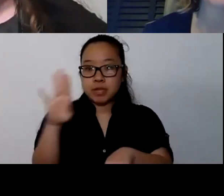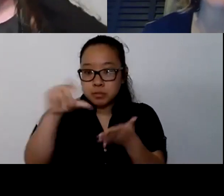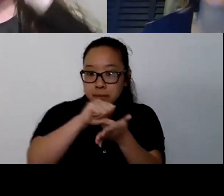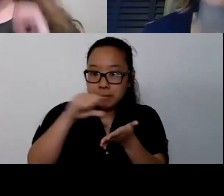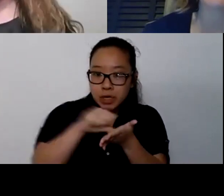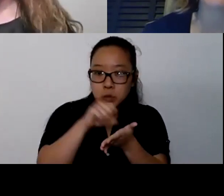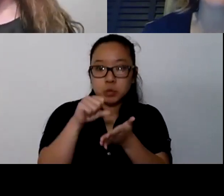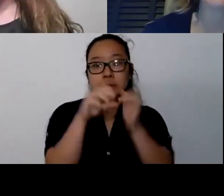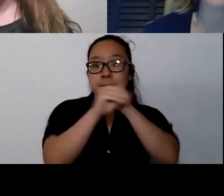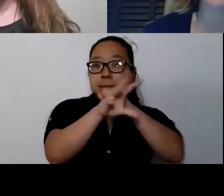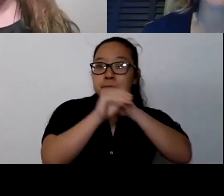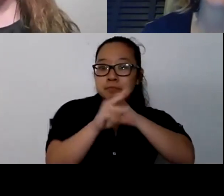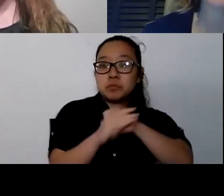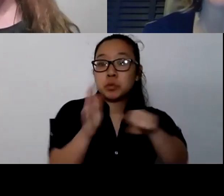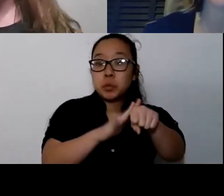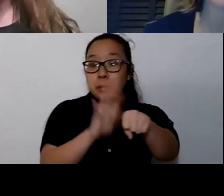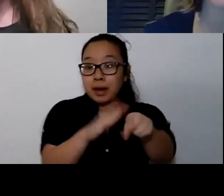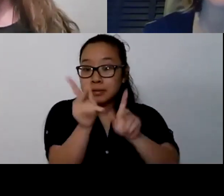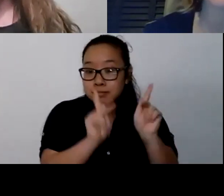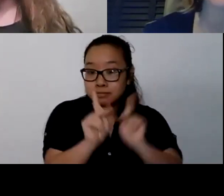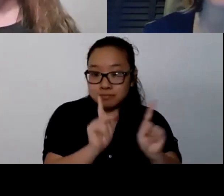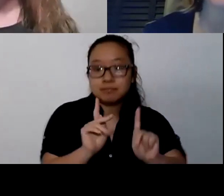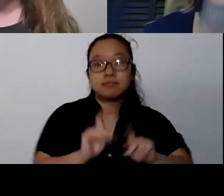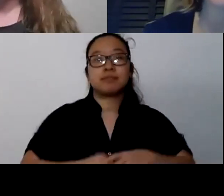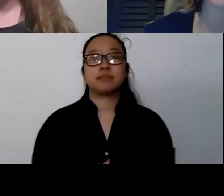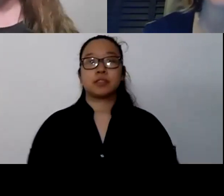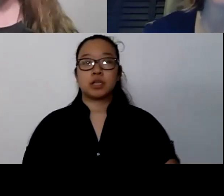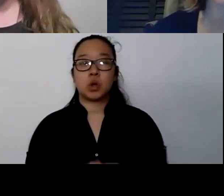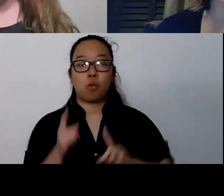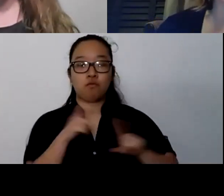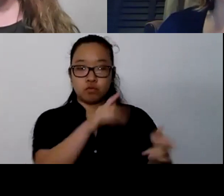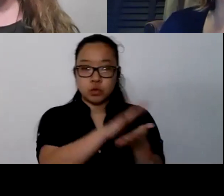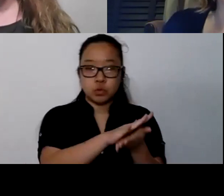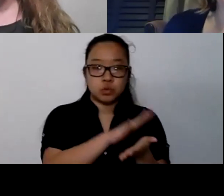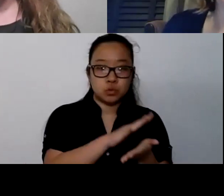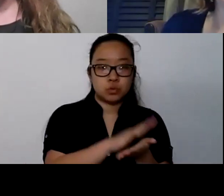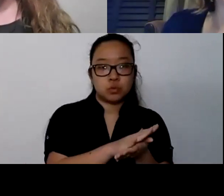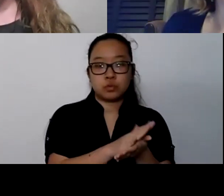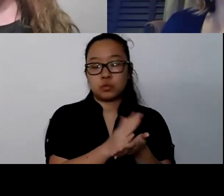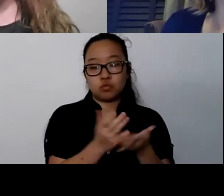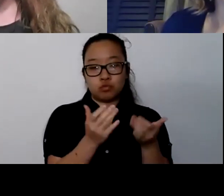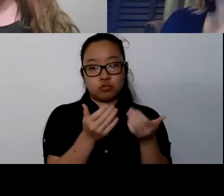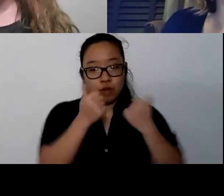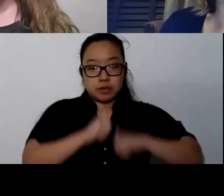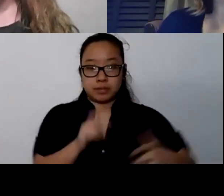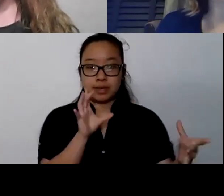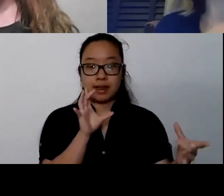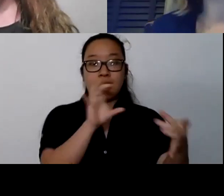We're collaborating with schools to, one, get some of the corresponding connectedness so they have more resources to work with,